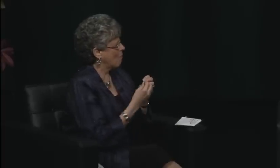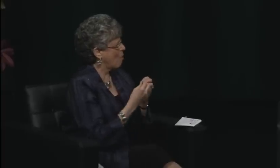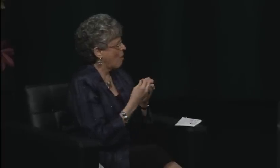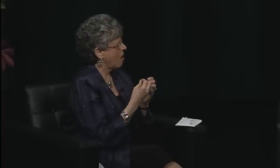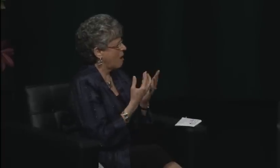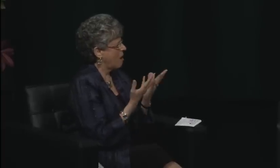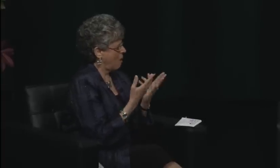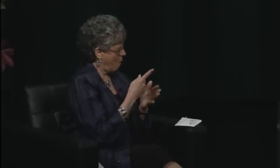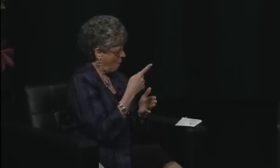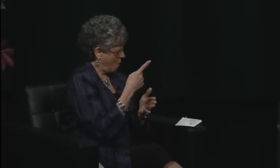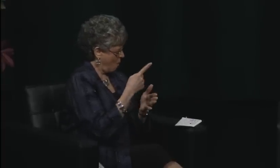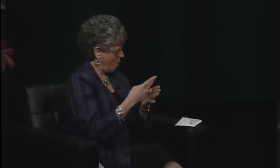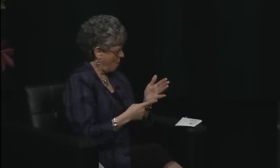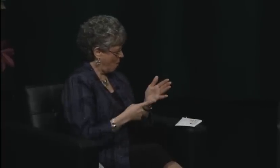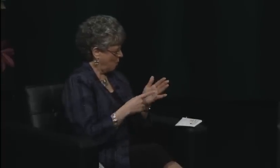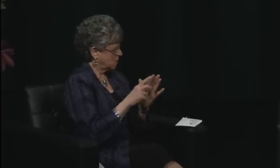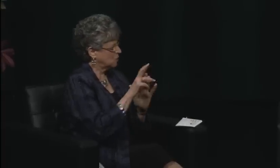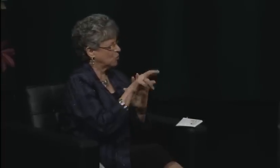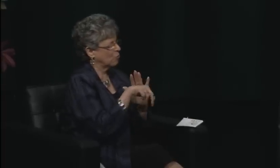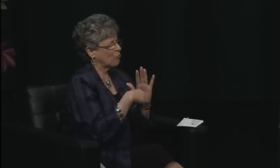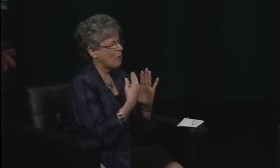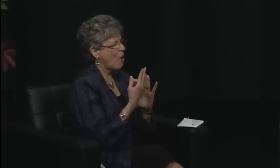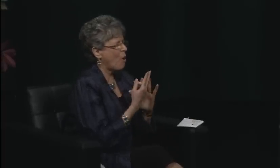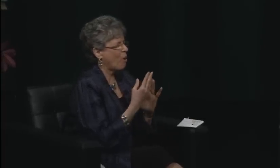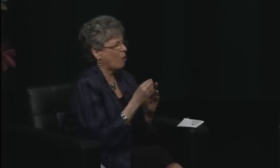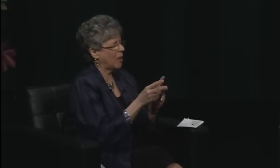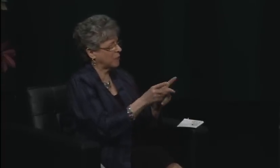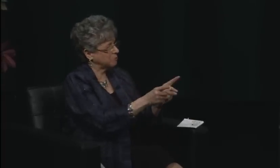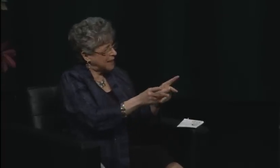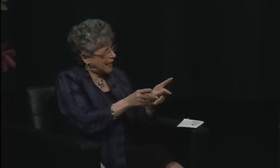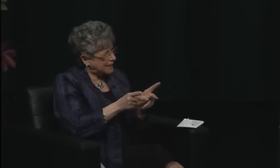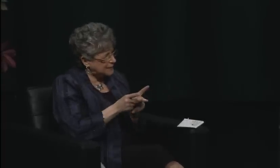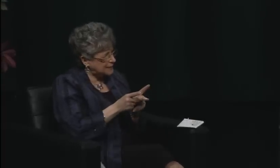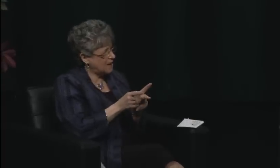that we had two deaf and one hearing. I think that was intentional.